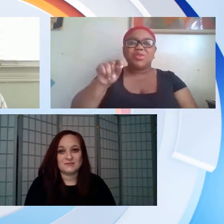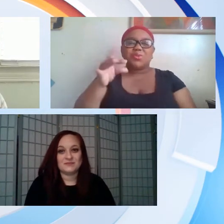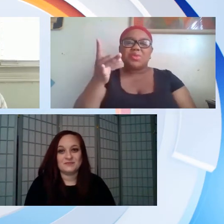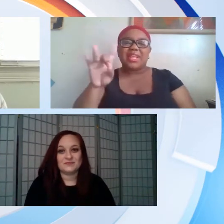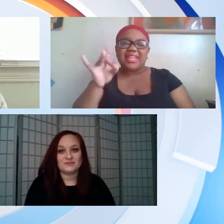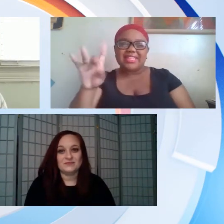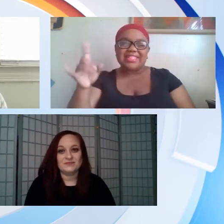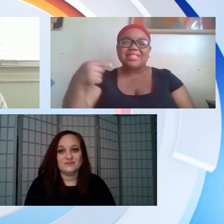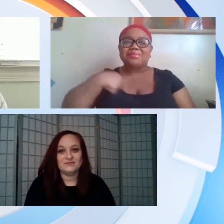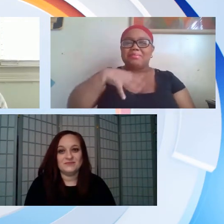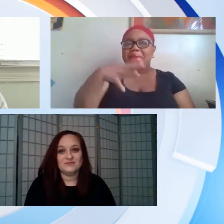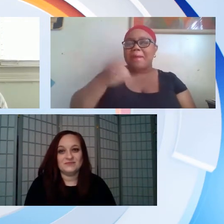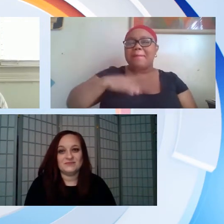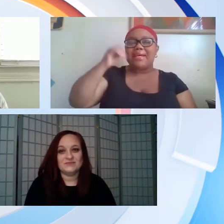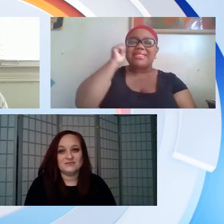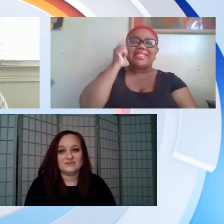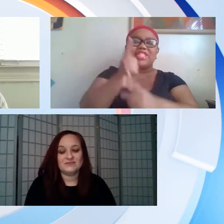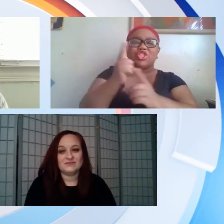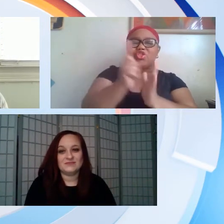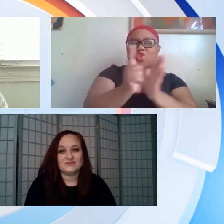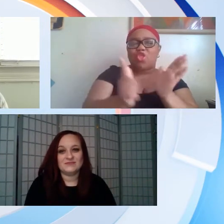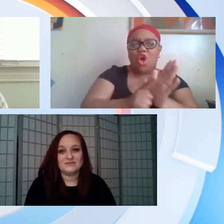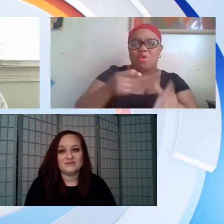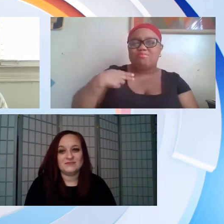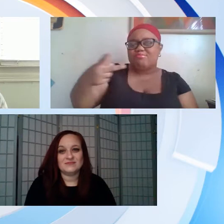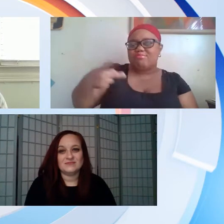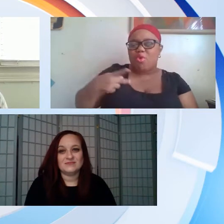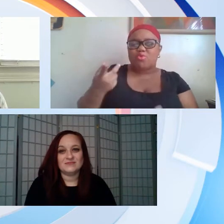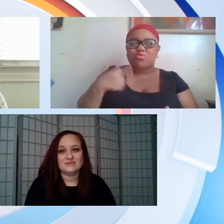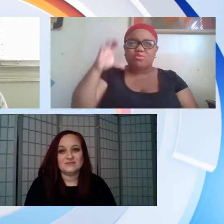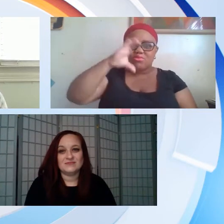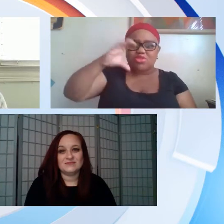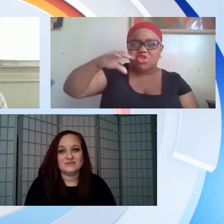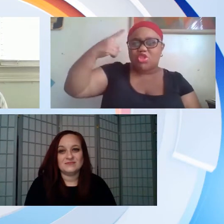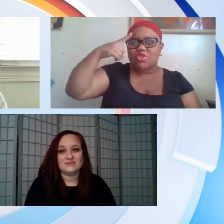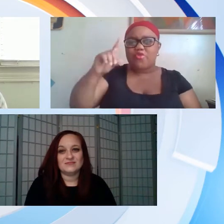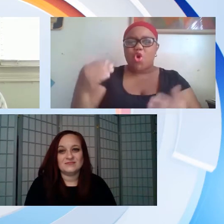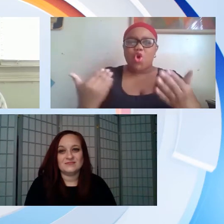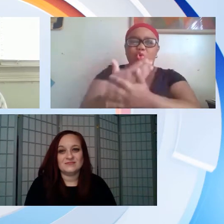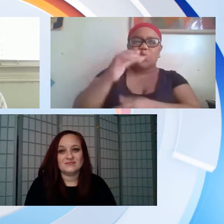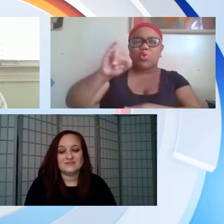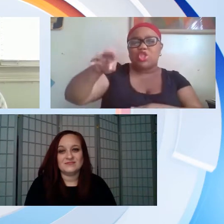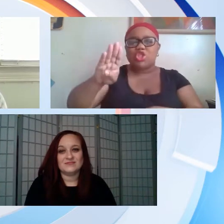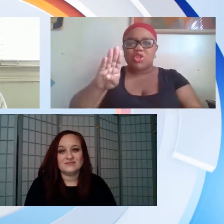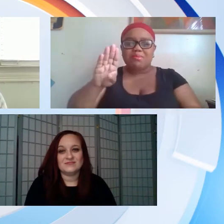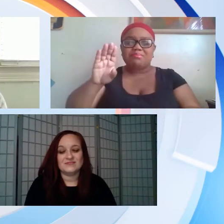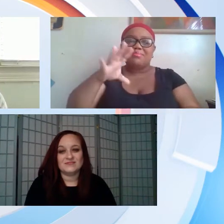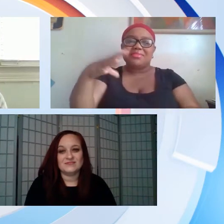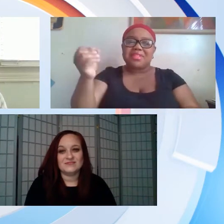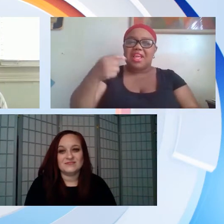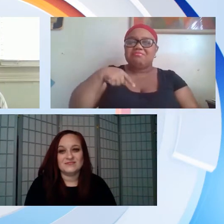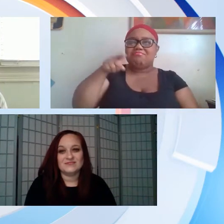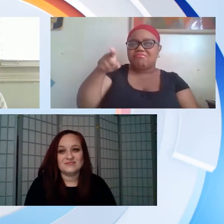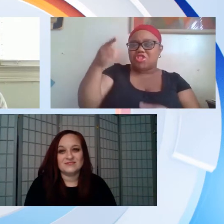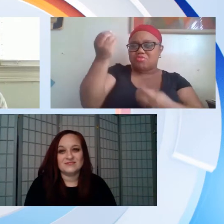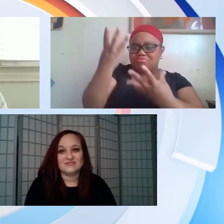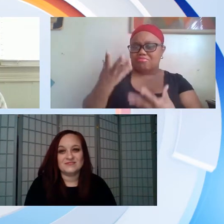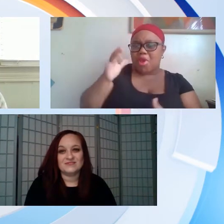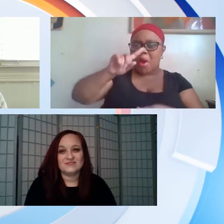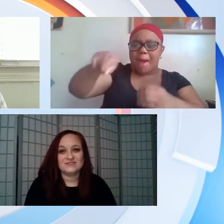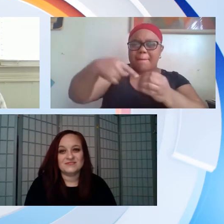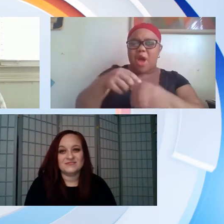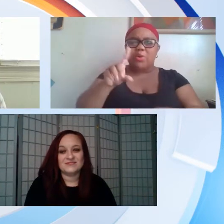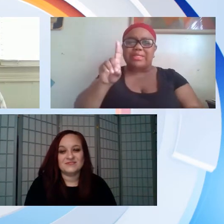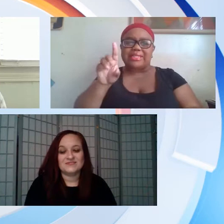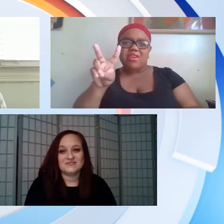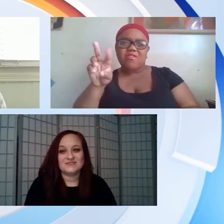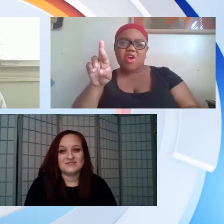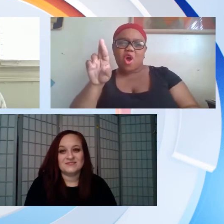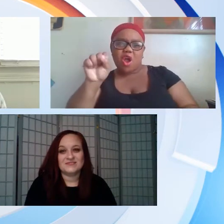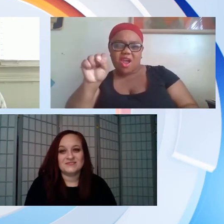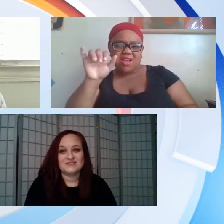sure in 2018 my sister-in-law and I were both on the hunt for a new job my sister-in-law mentioned